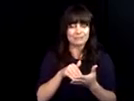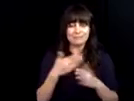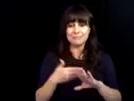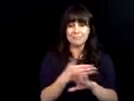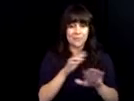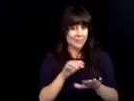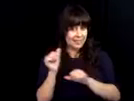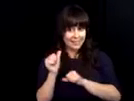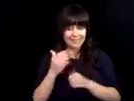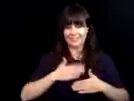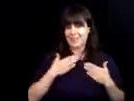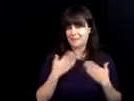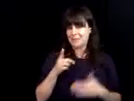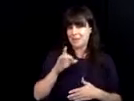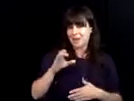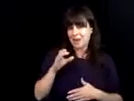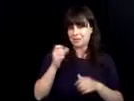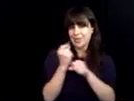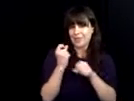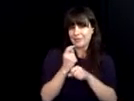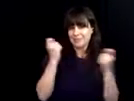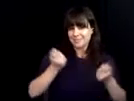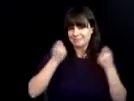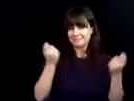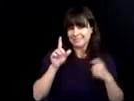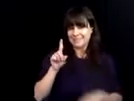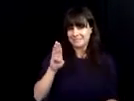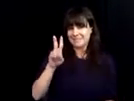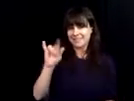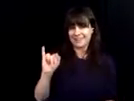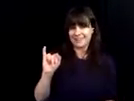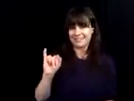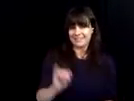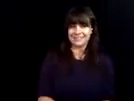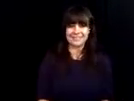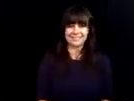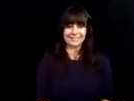videos. Please join us for our next event